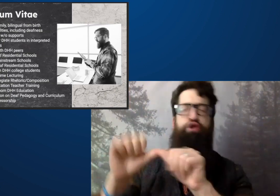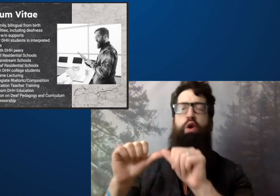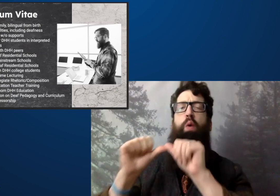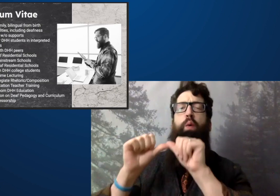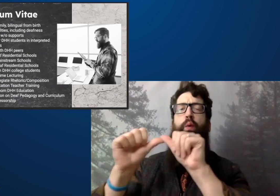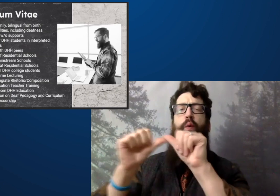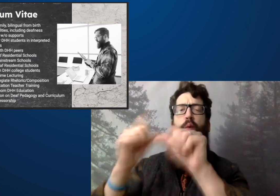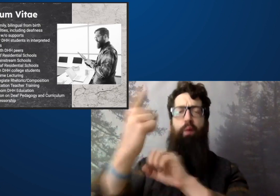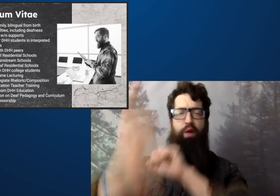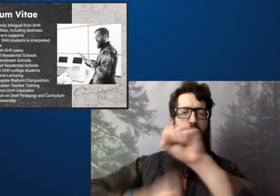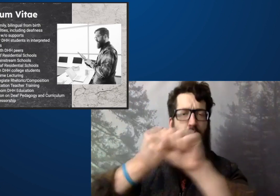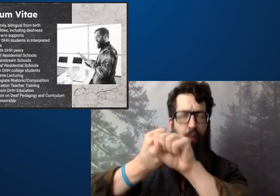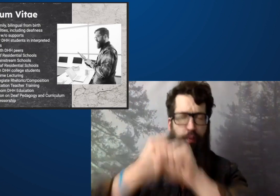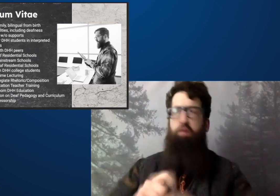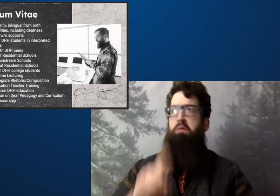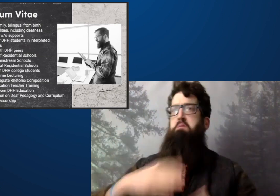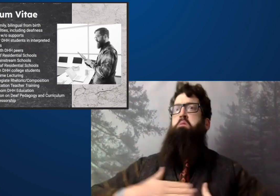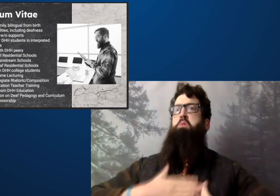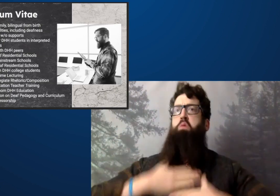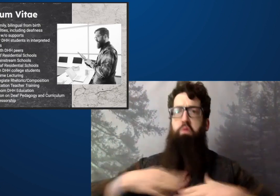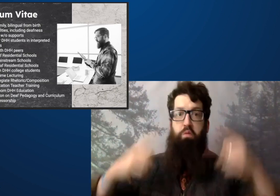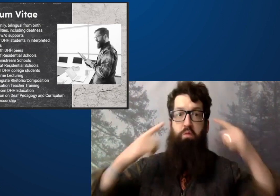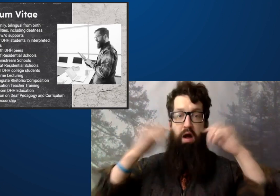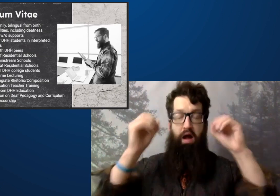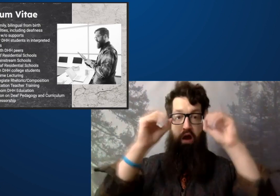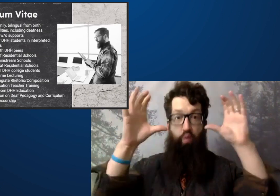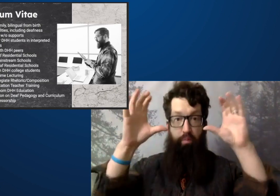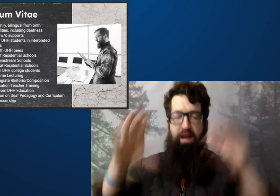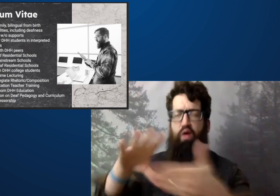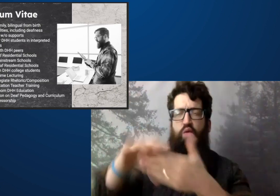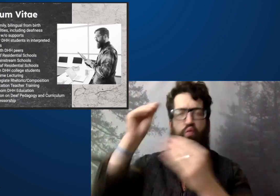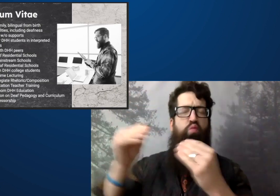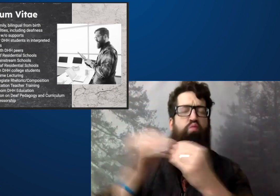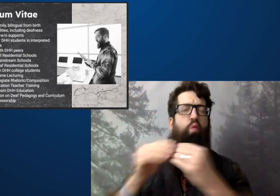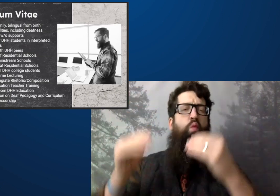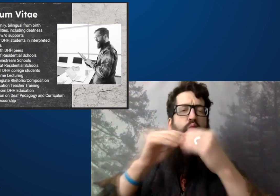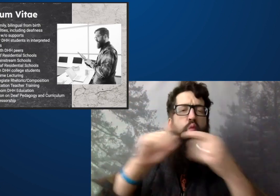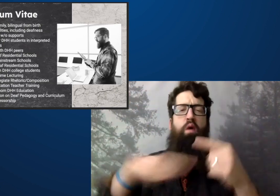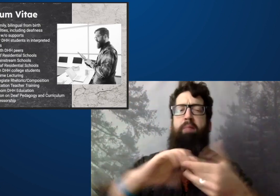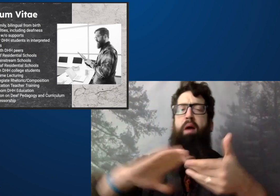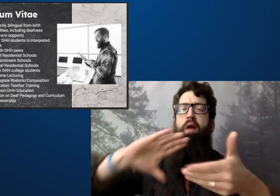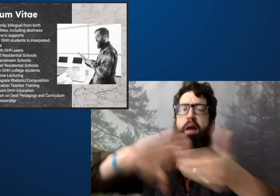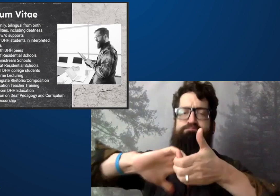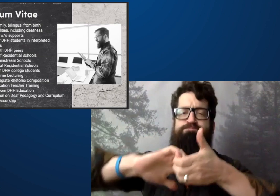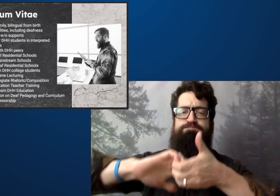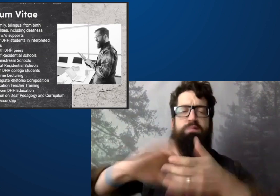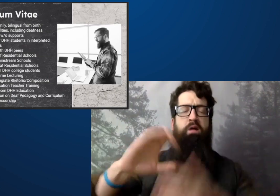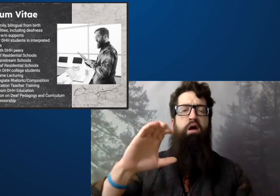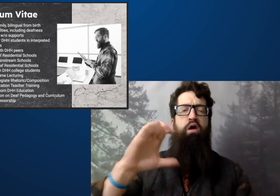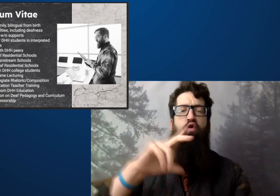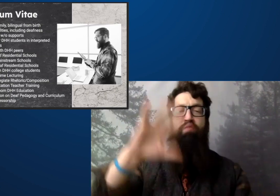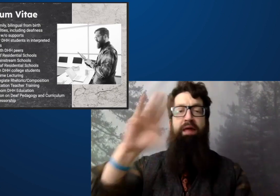Then I began I joined the high school faculty for a year. It was another eye opening experience